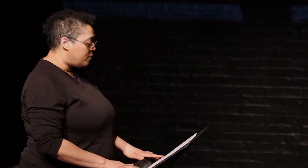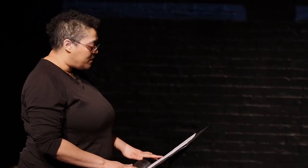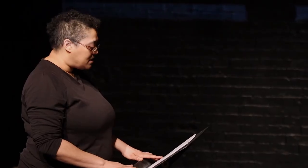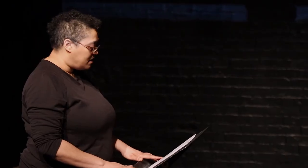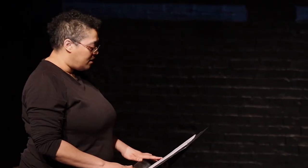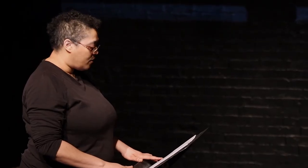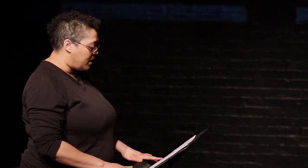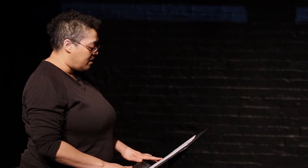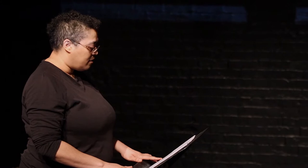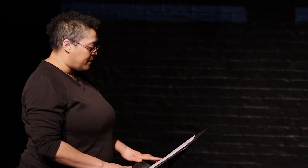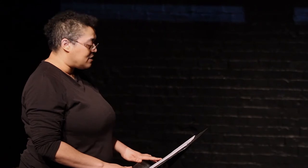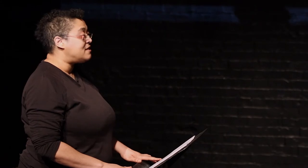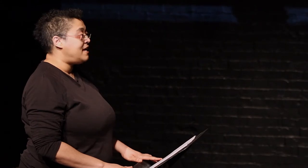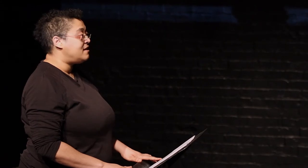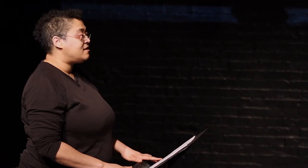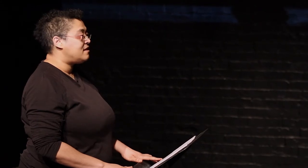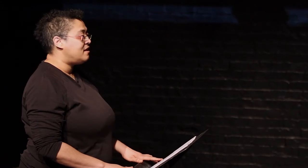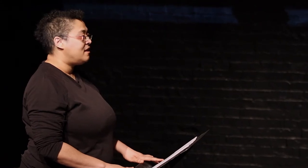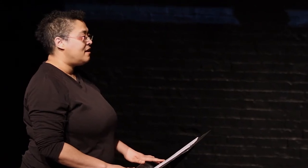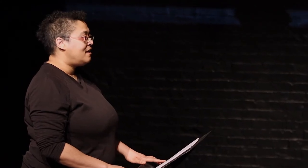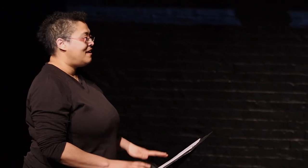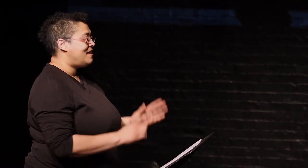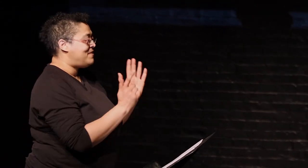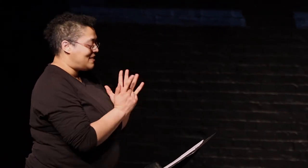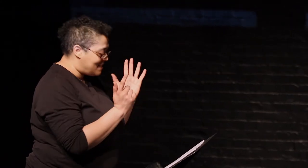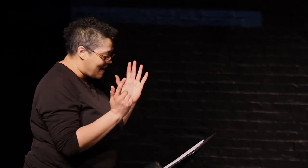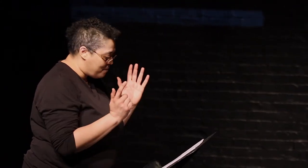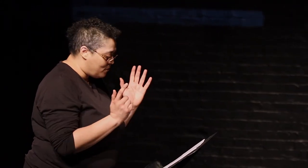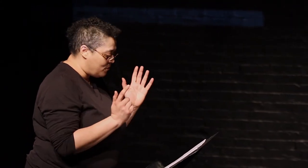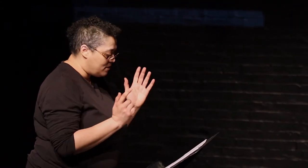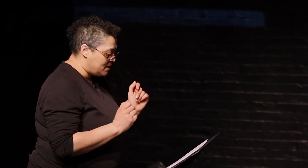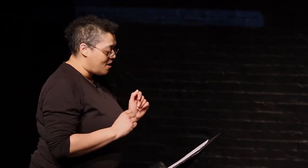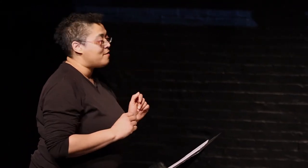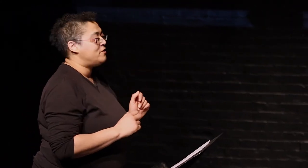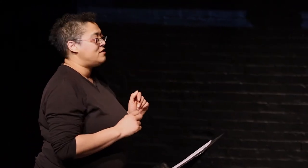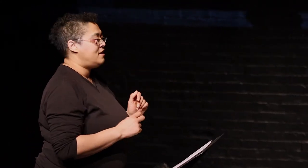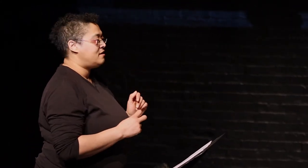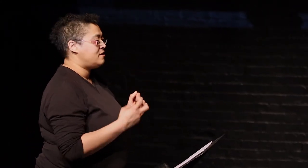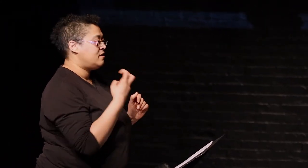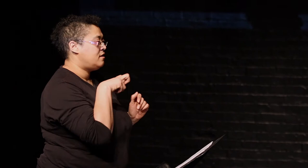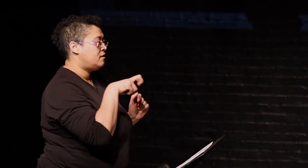When we see or hear of the snakes. It means taboo to talk about snakes